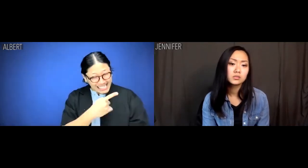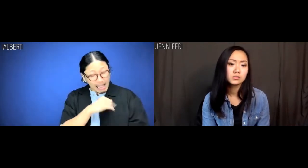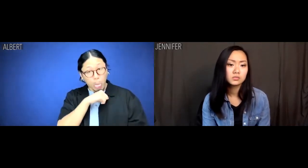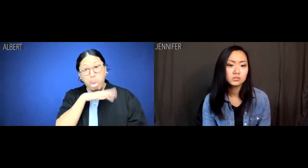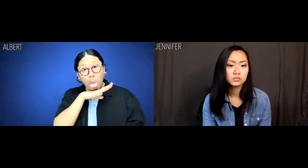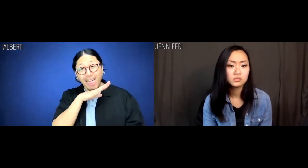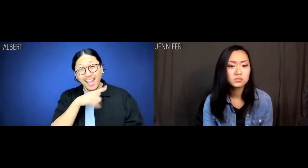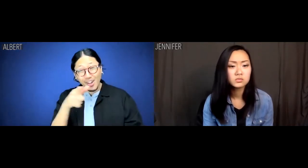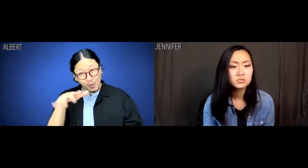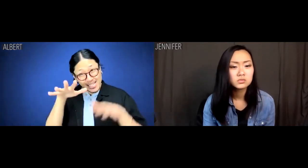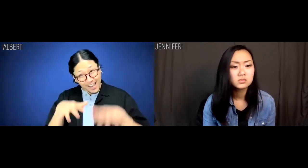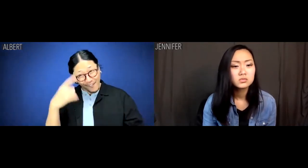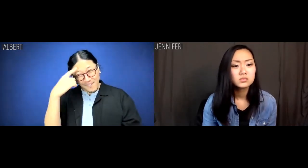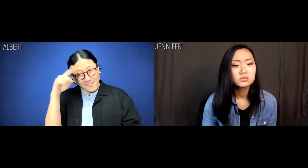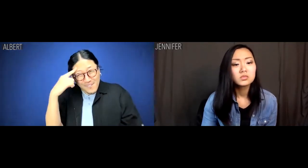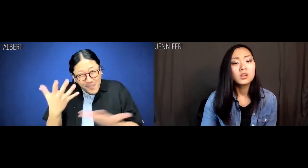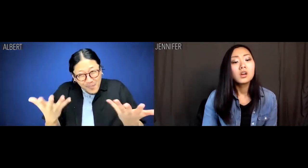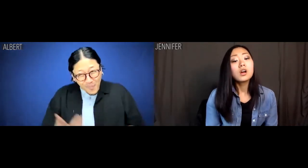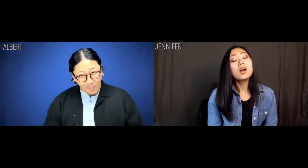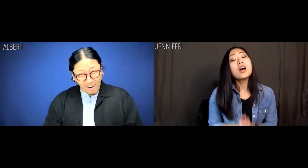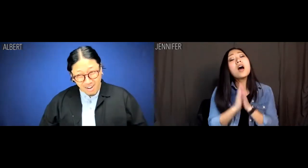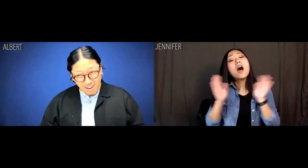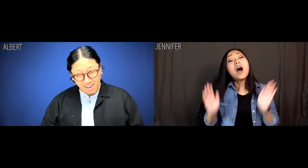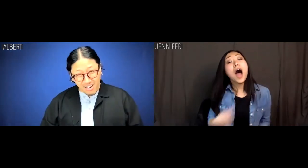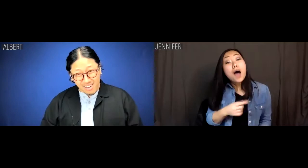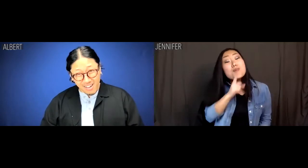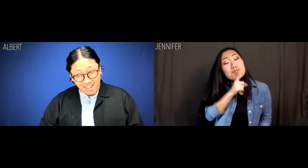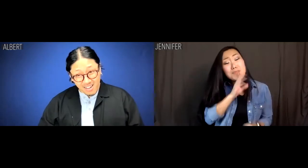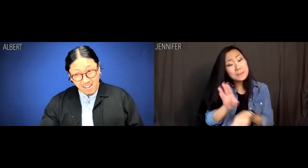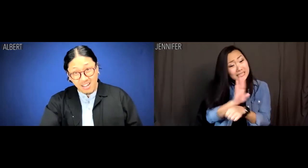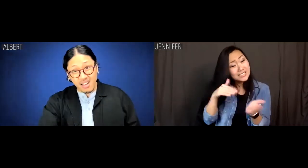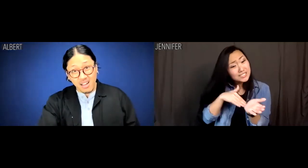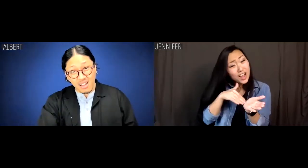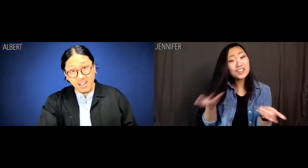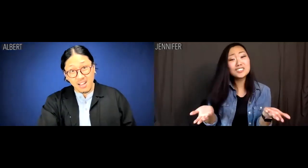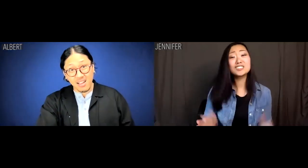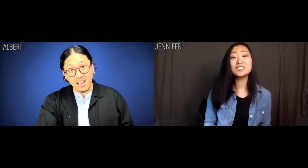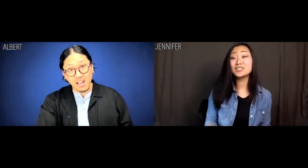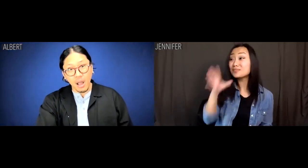Why would you settle for dirt? Jennifer: Because I'm a very busy physician.